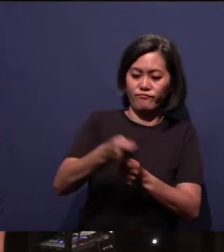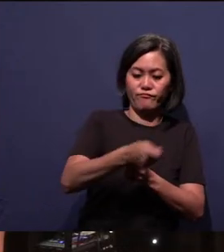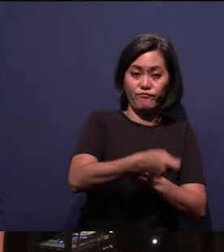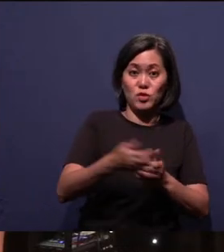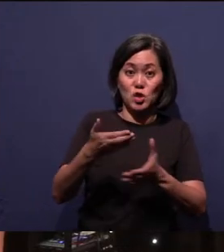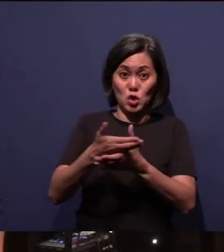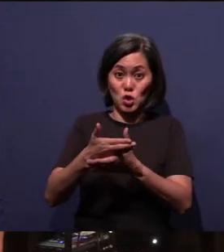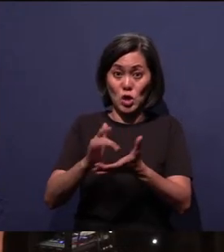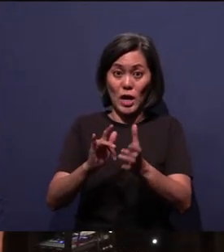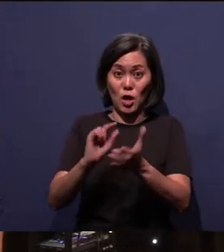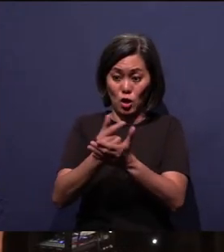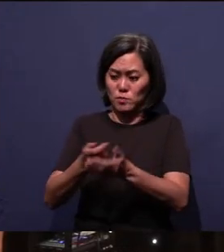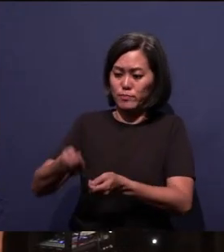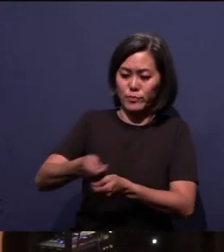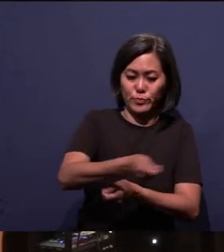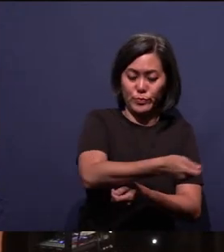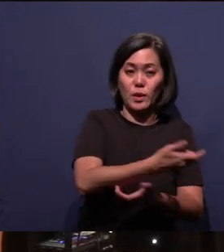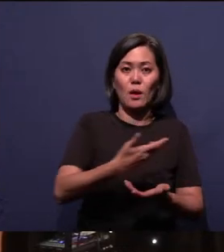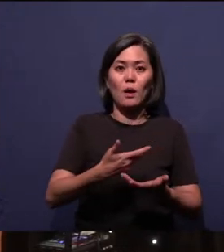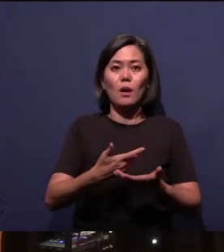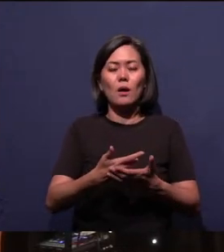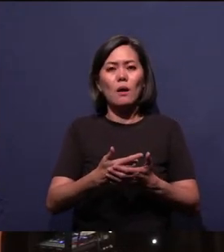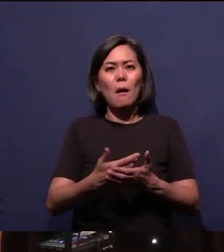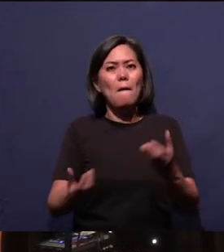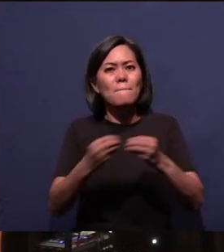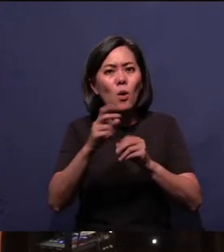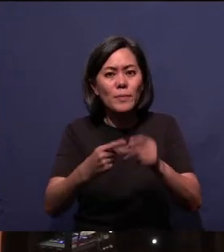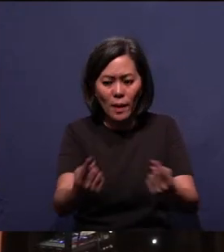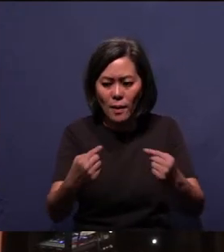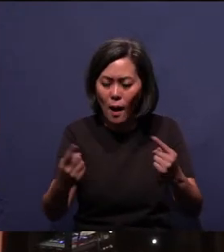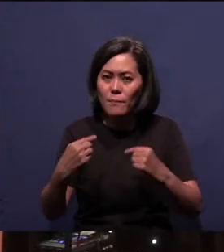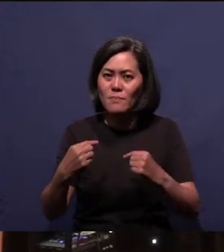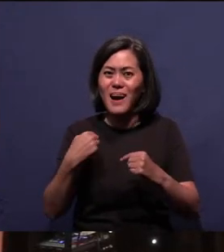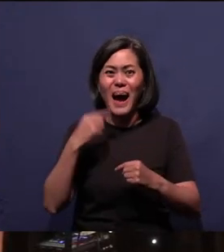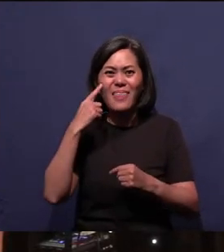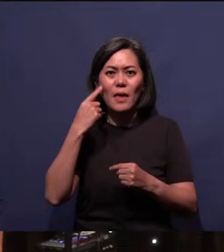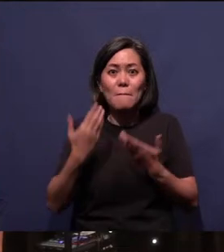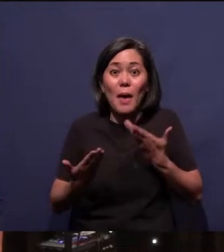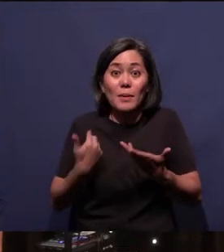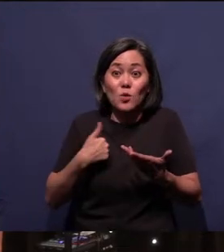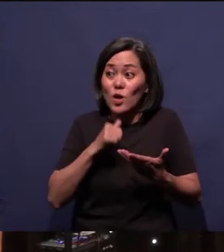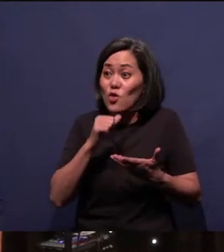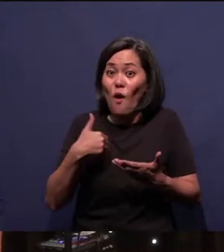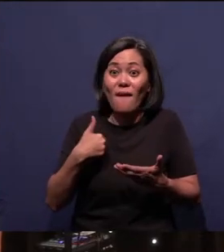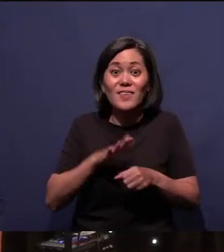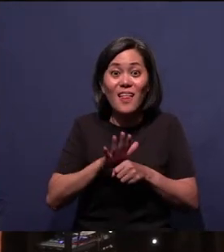And again, more people are coming. Guys, we might be running out of space, which is a good thing.